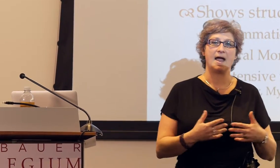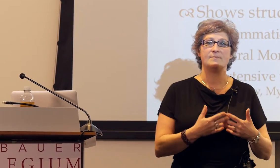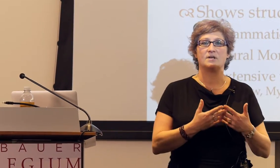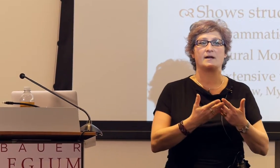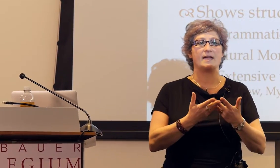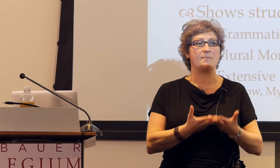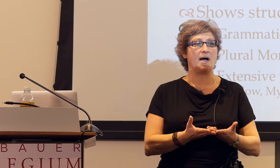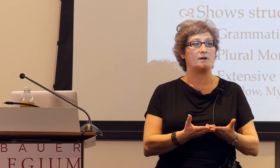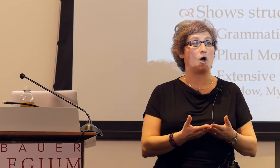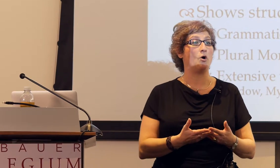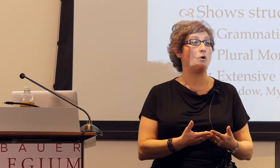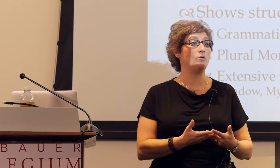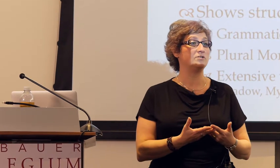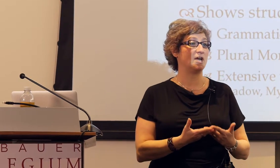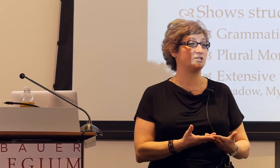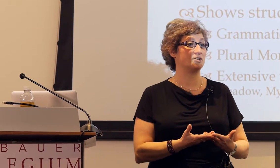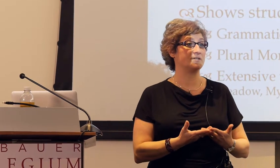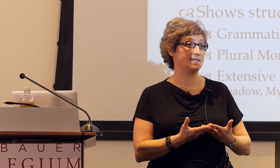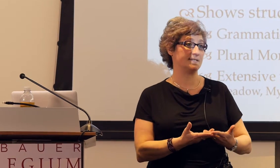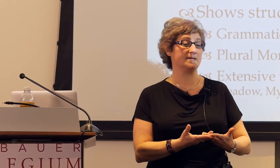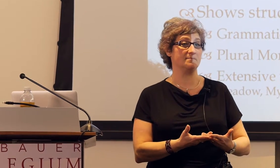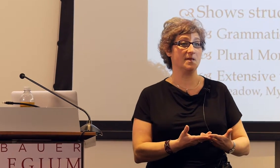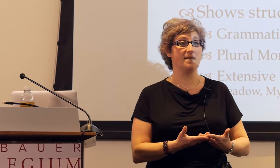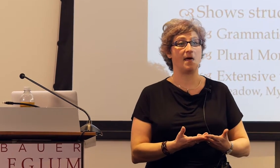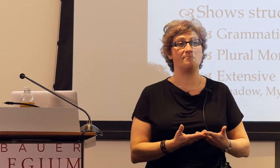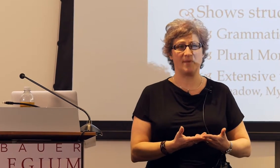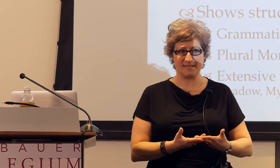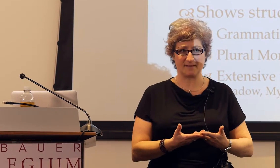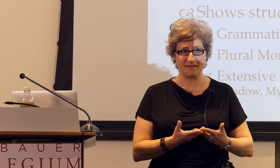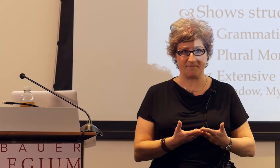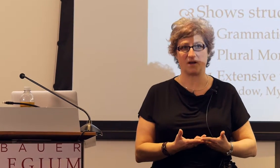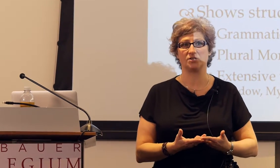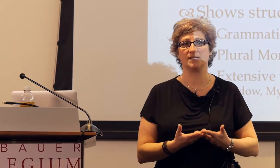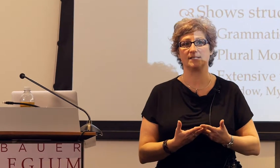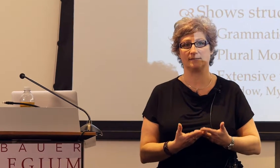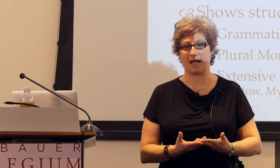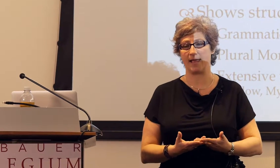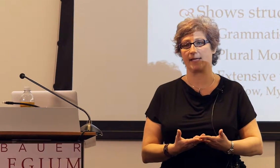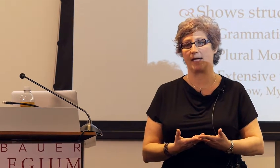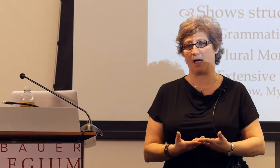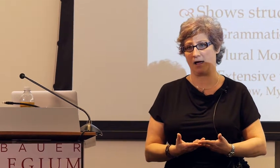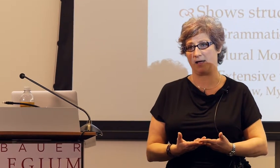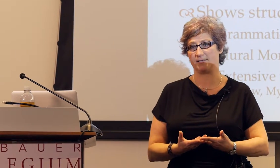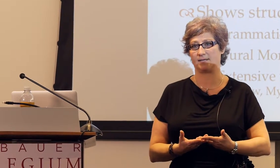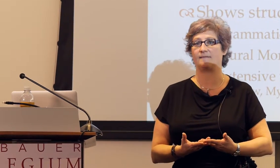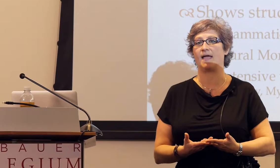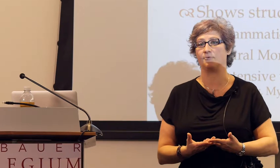I'm talking about a whole gesture system that basically functions like sign language